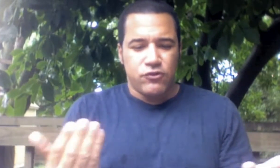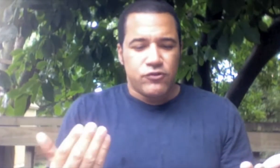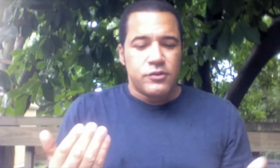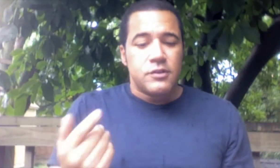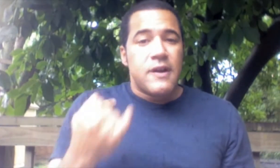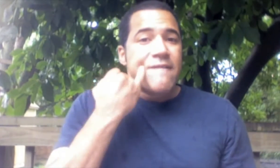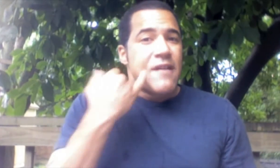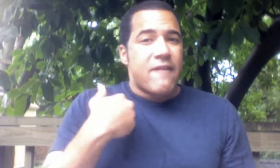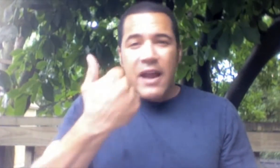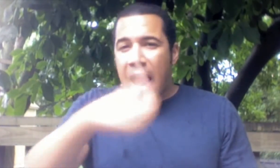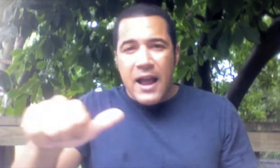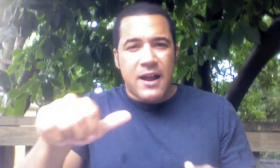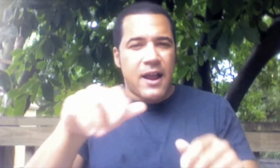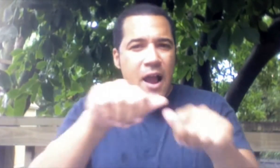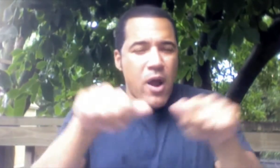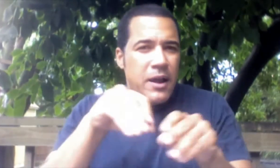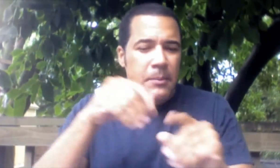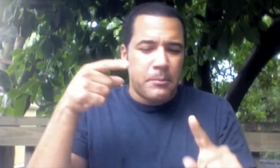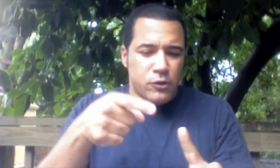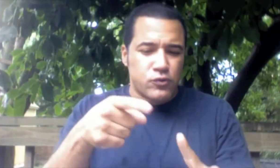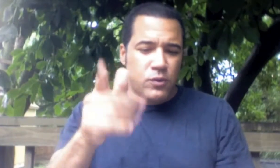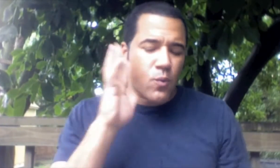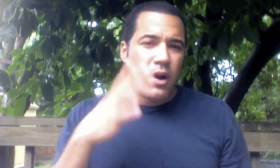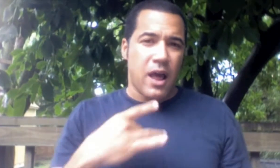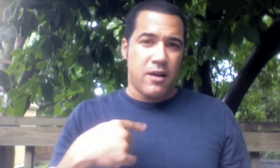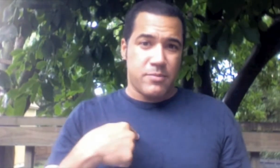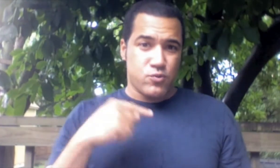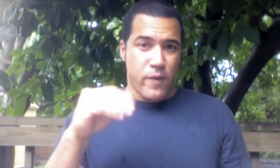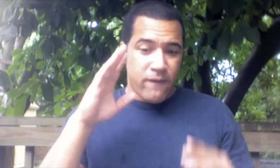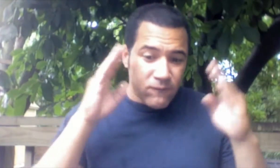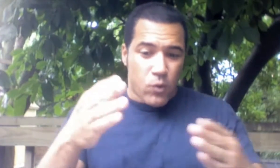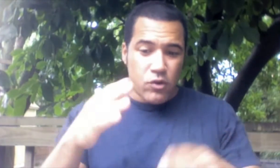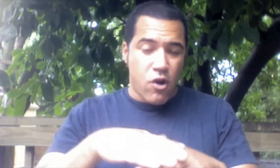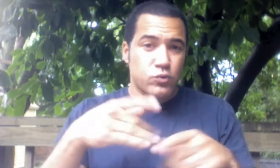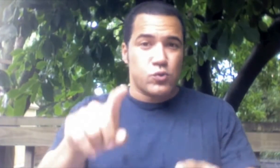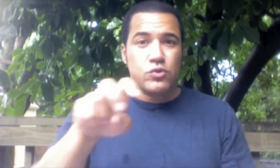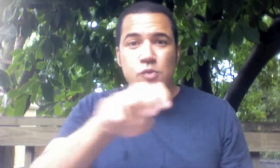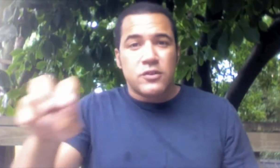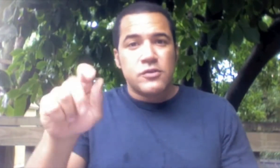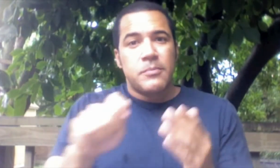If there are any areas in particular you would like me to focus on during the transition period,